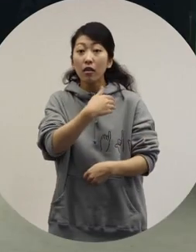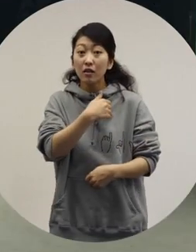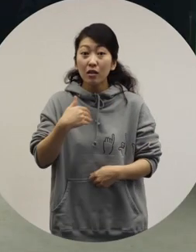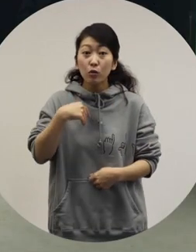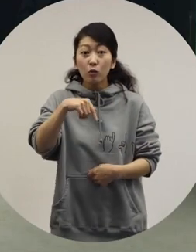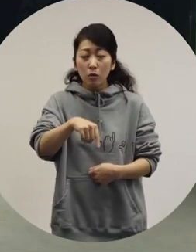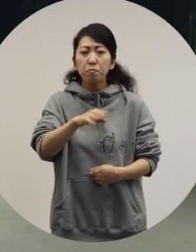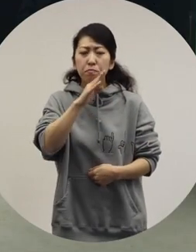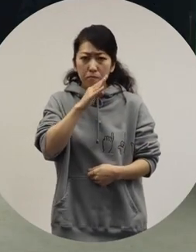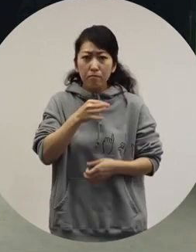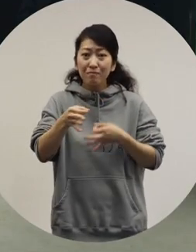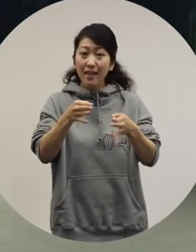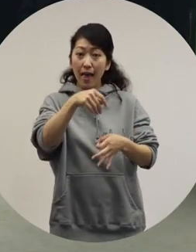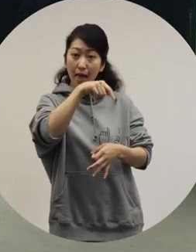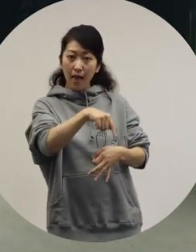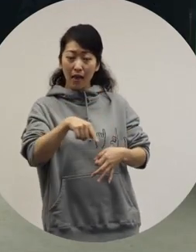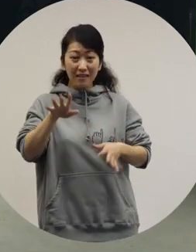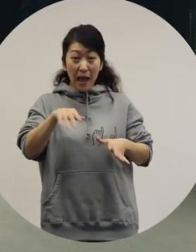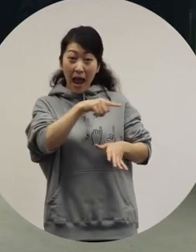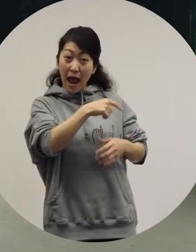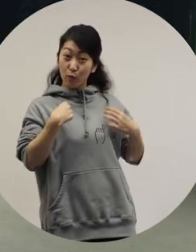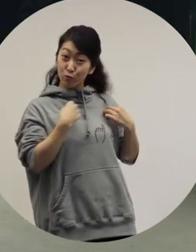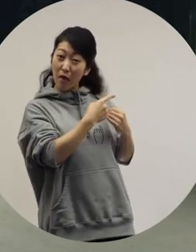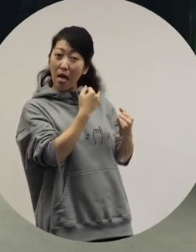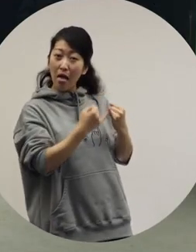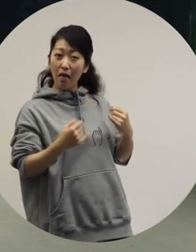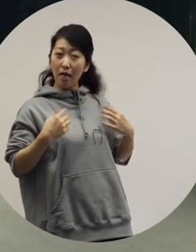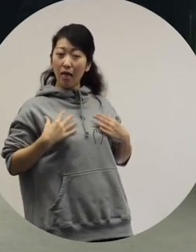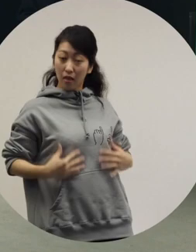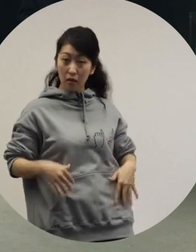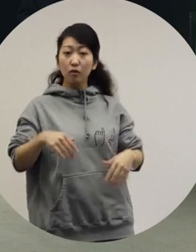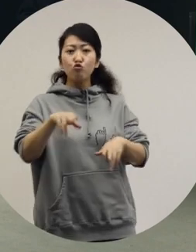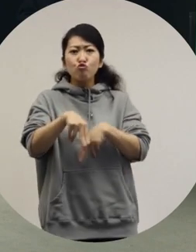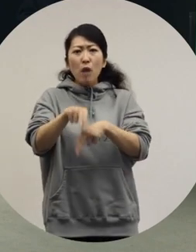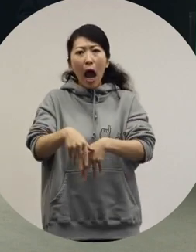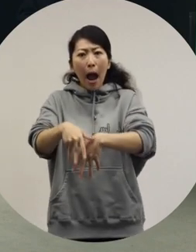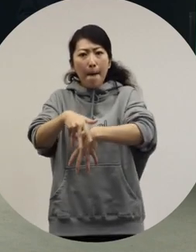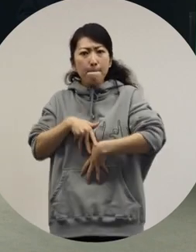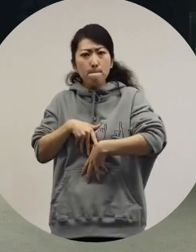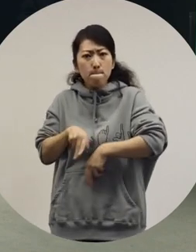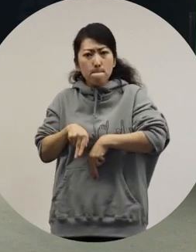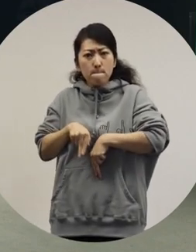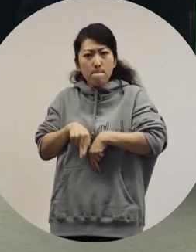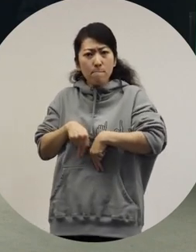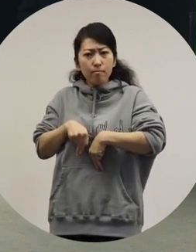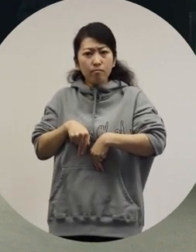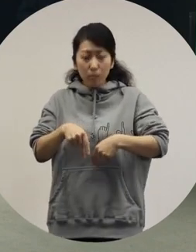In our store, we had a dress of a similar style to this dress with a horse print.